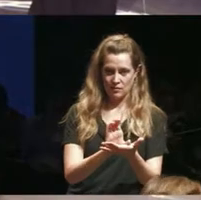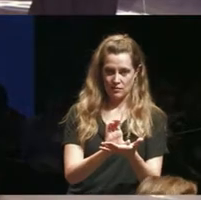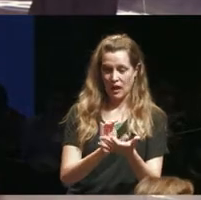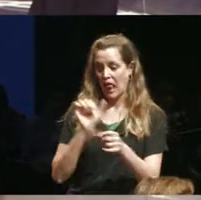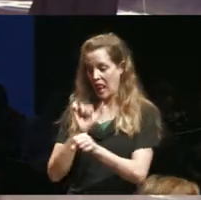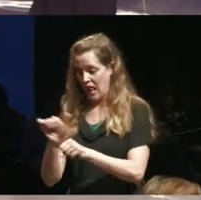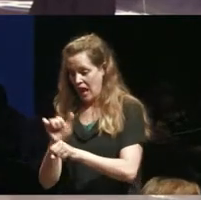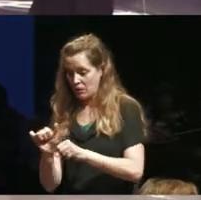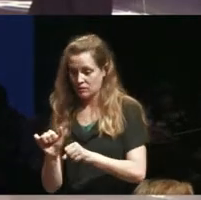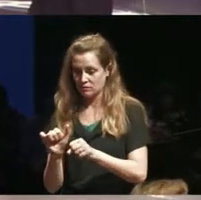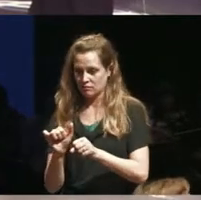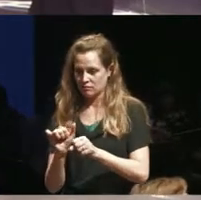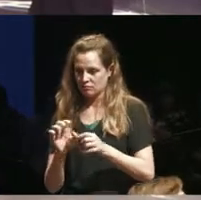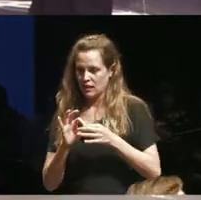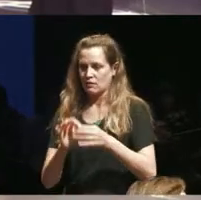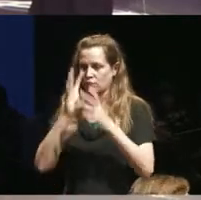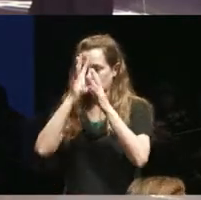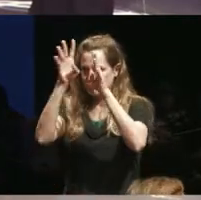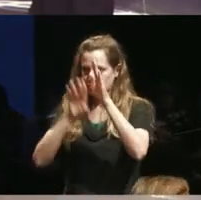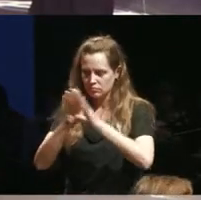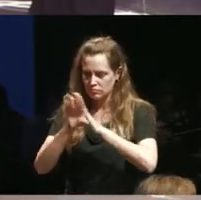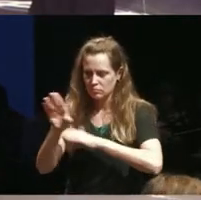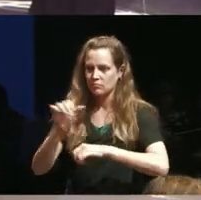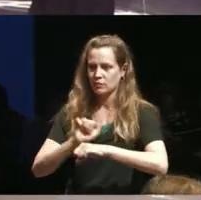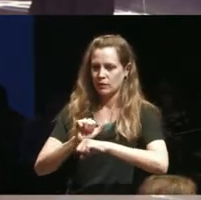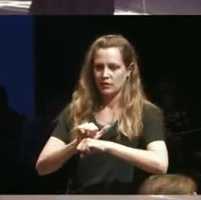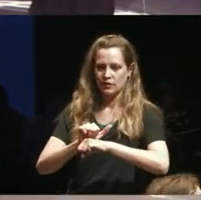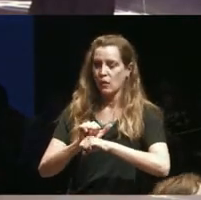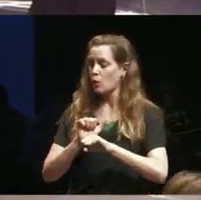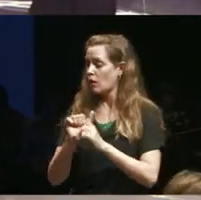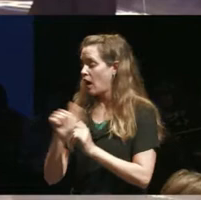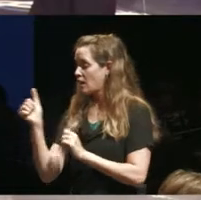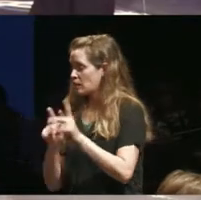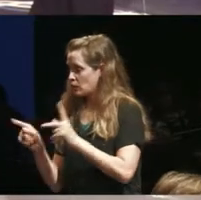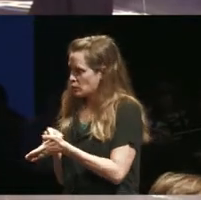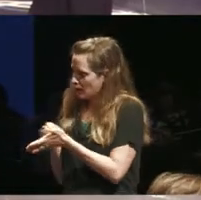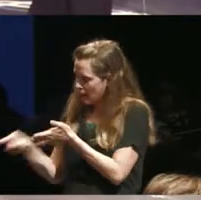you know we're working with other people we need to pay those other people we